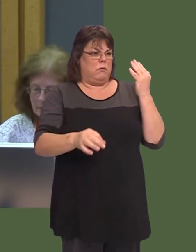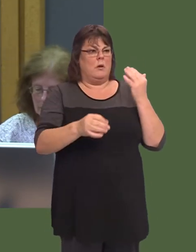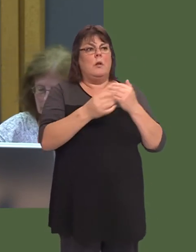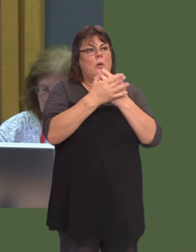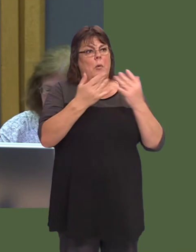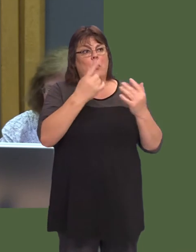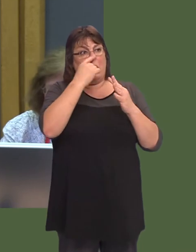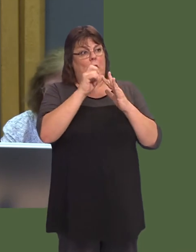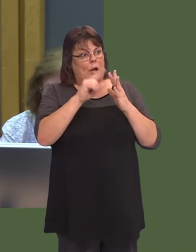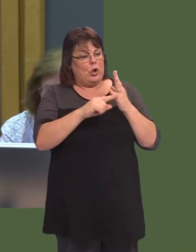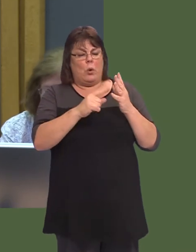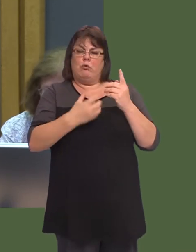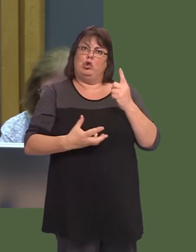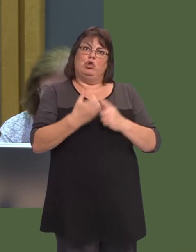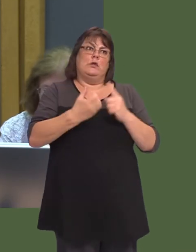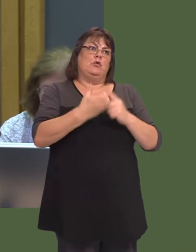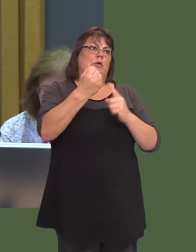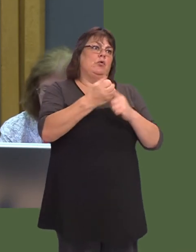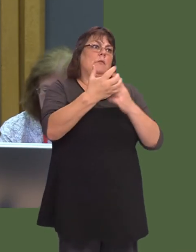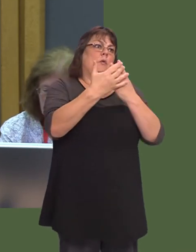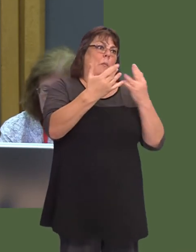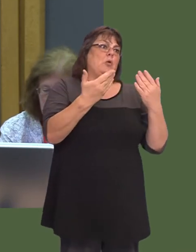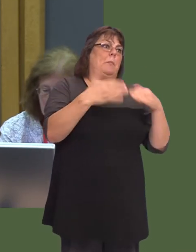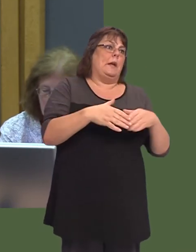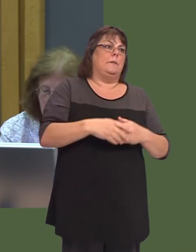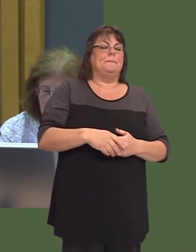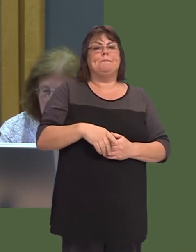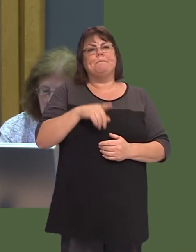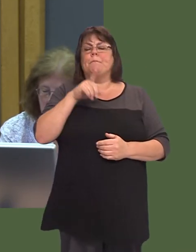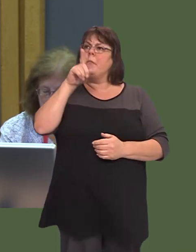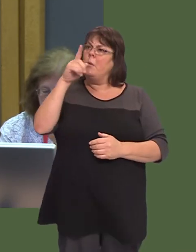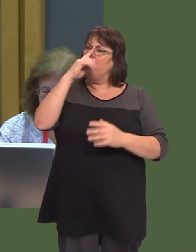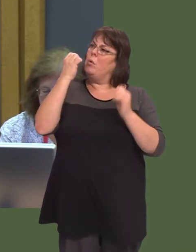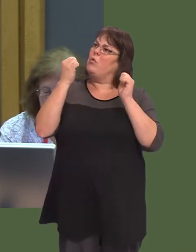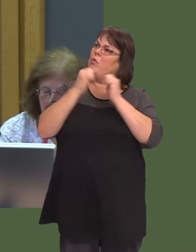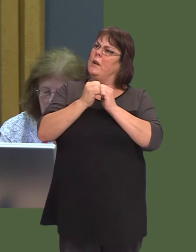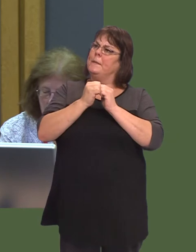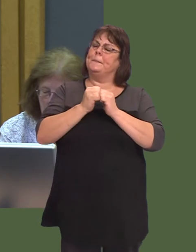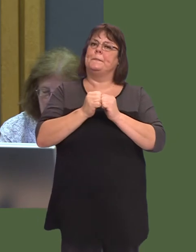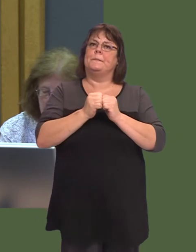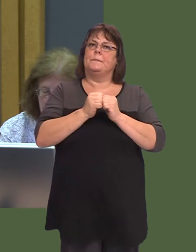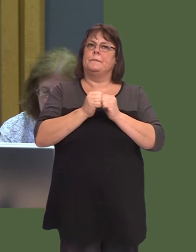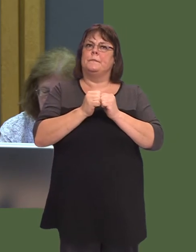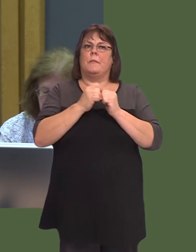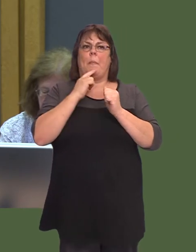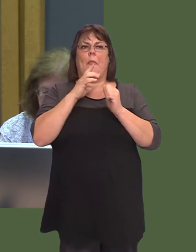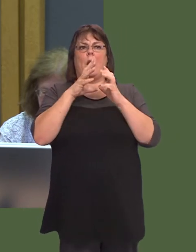Huw Irranca-Davies: There is a great deal to be done, but much that is being achieved, but would he agree with me that one of the most significant ways that we can increase